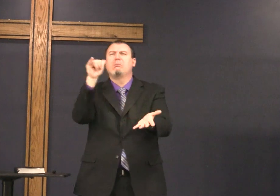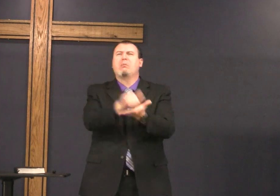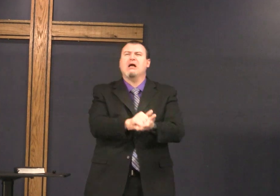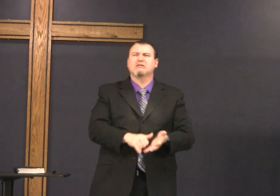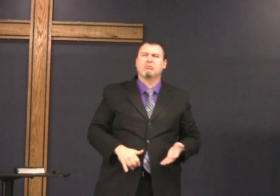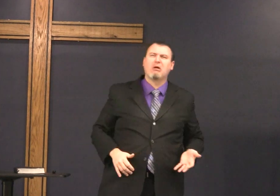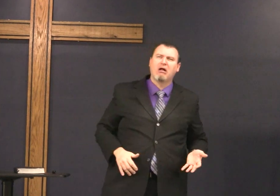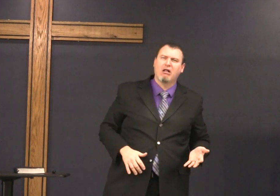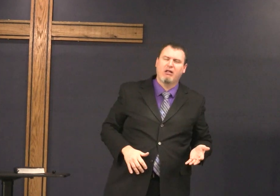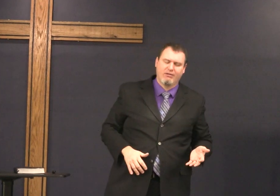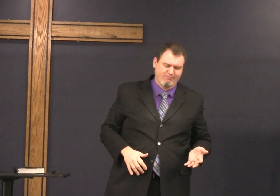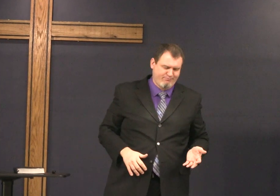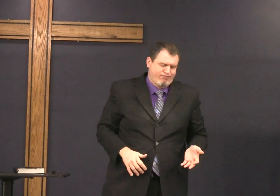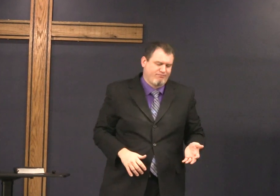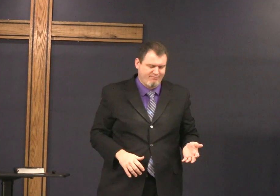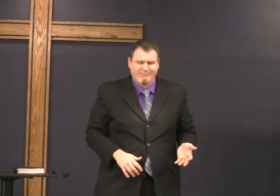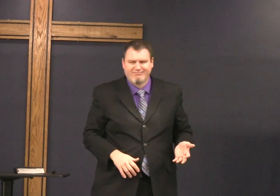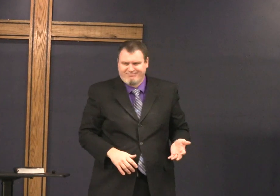he said you know these things are impossible this can't be